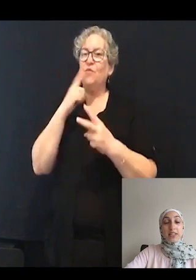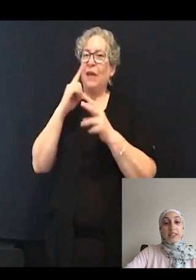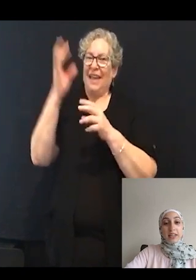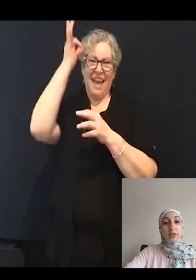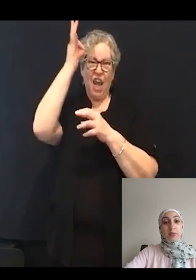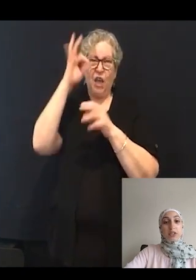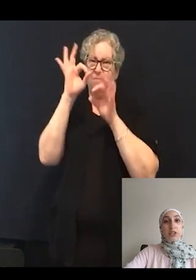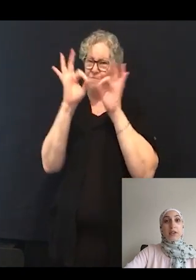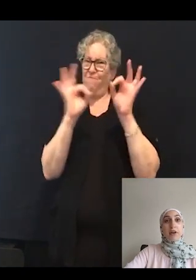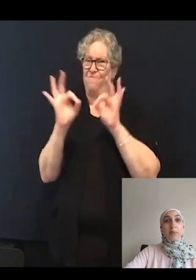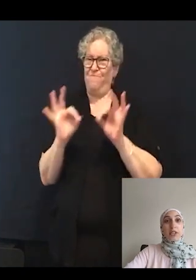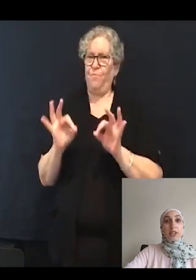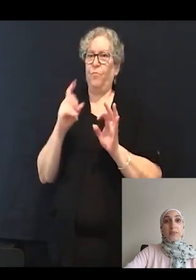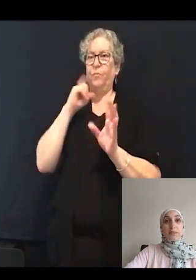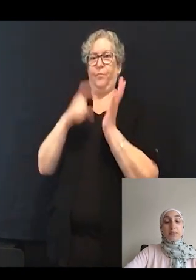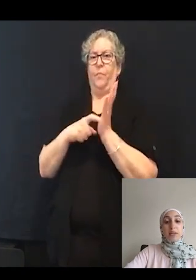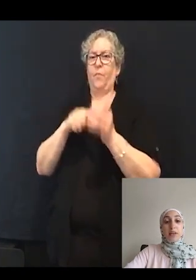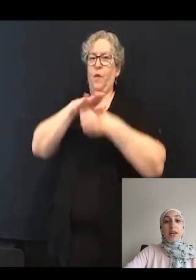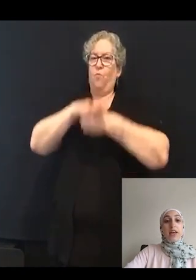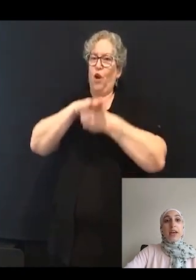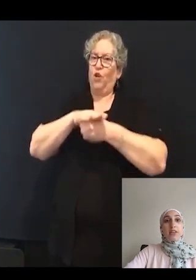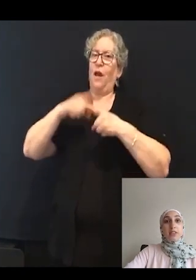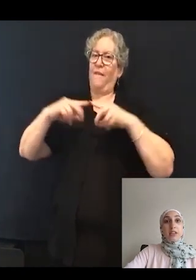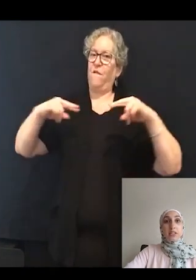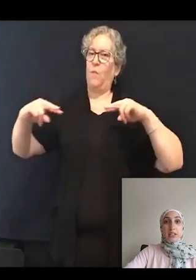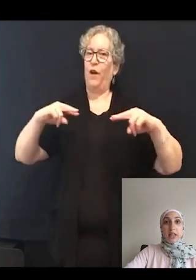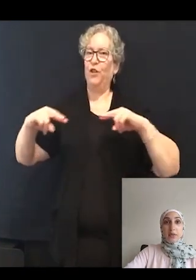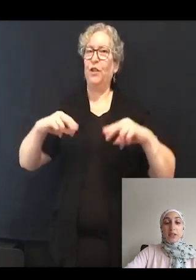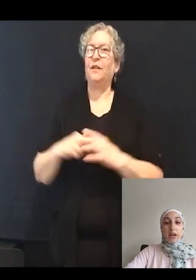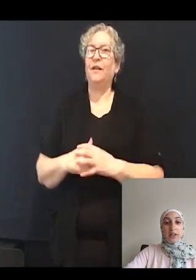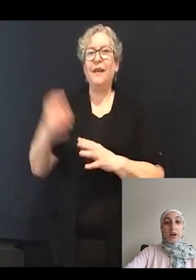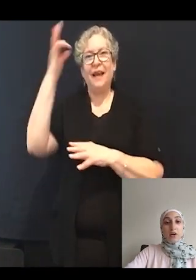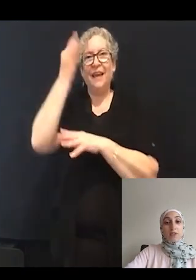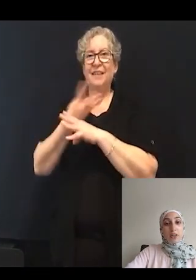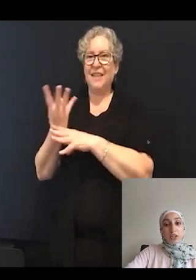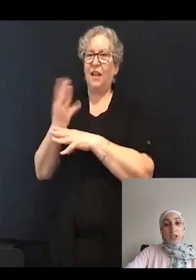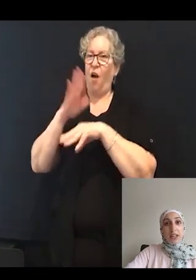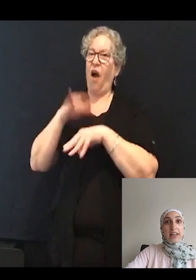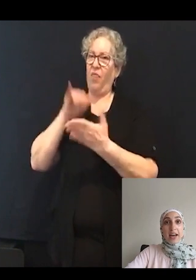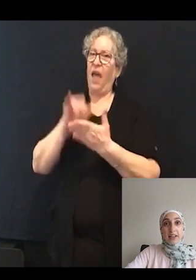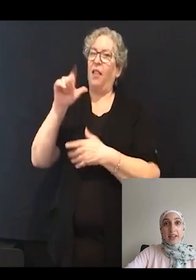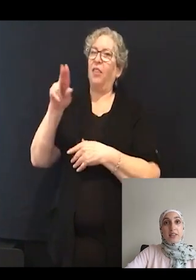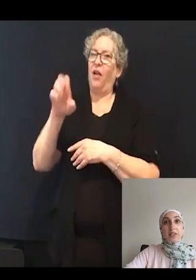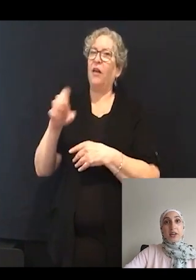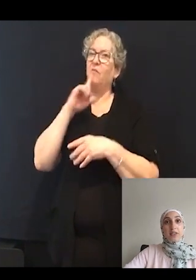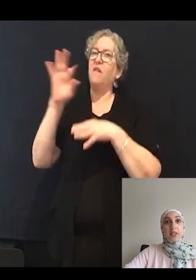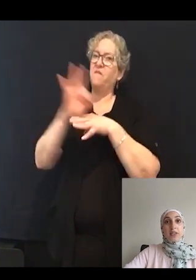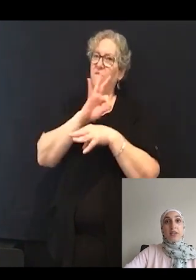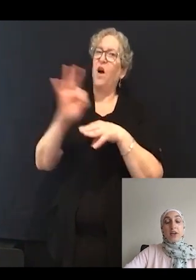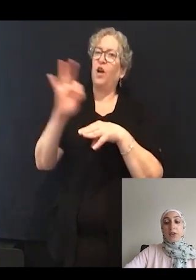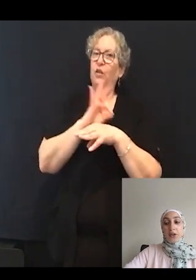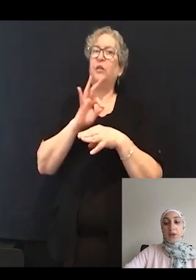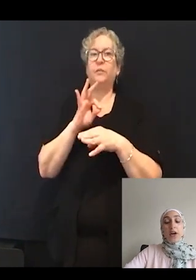detect pressure and vibration. Hair cells and the lateral line are functionally analogous to hair cells in the inner ear.